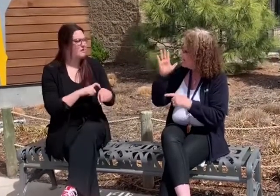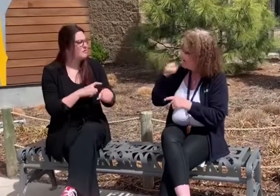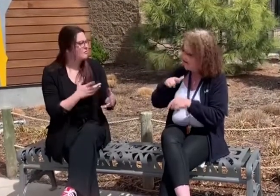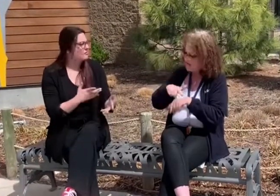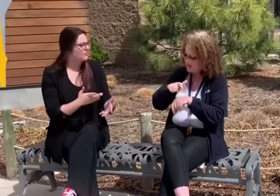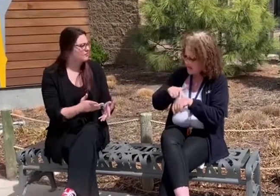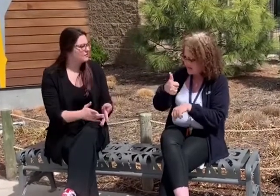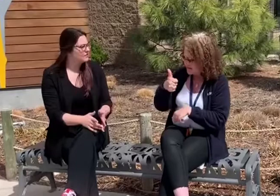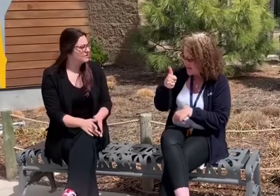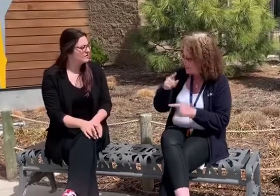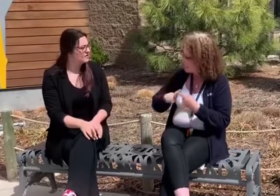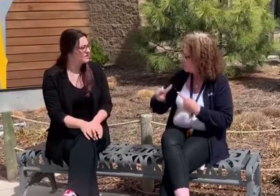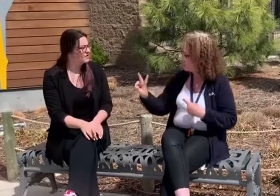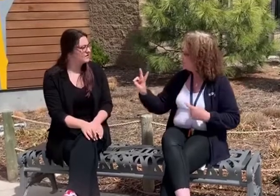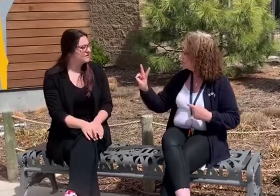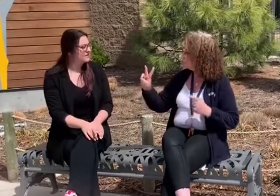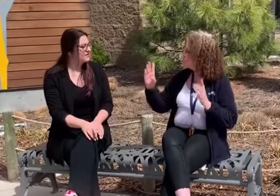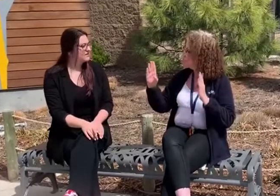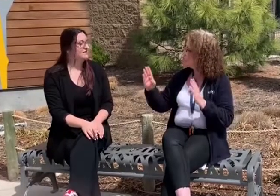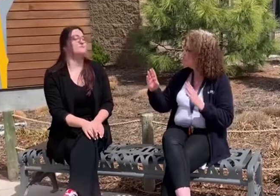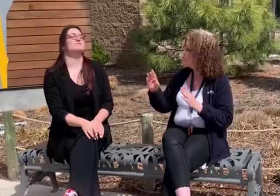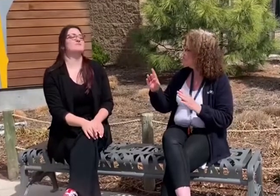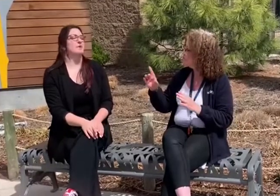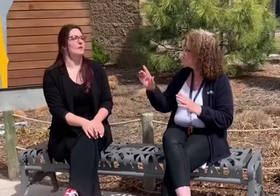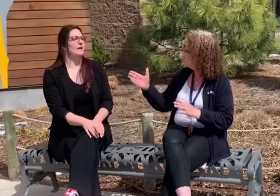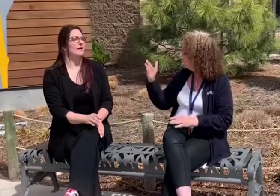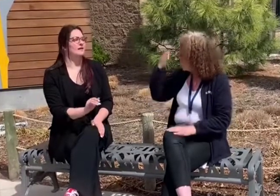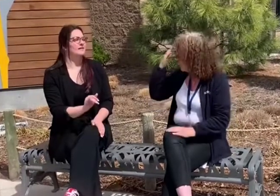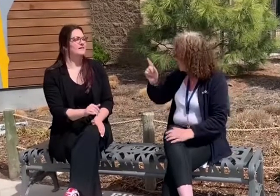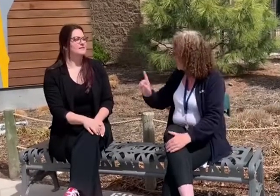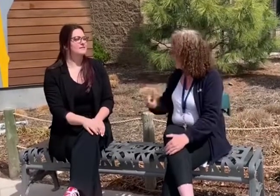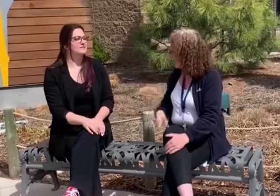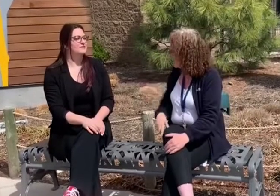10 to 2, do you know what's happening?